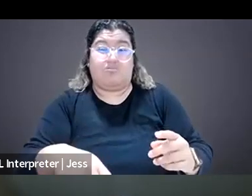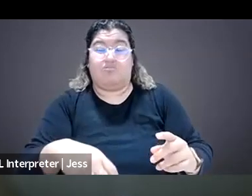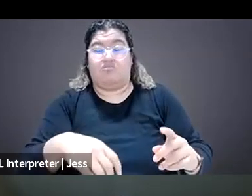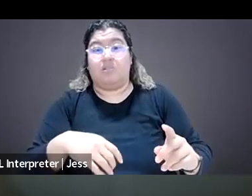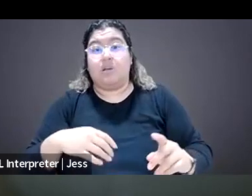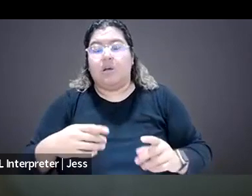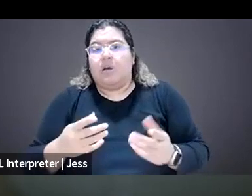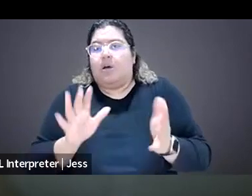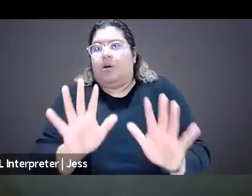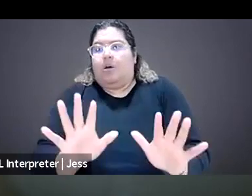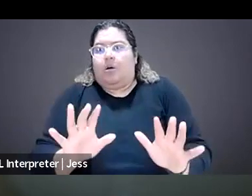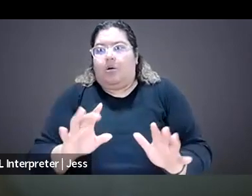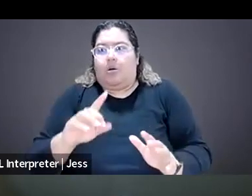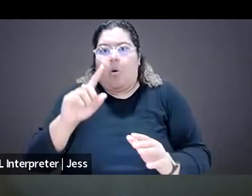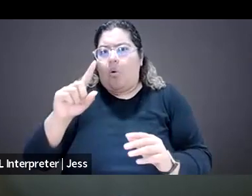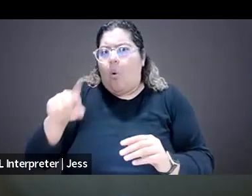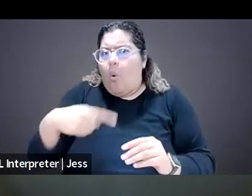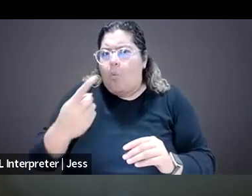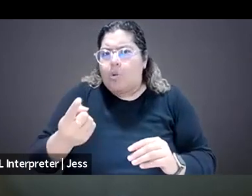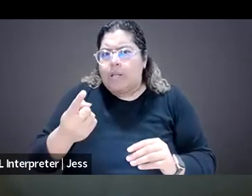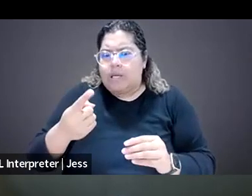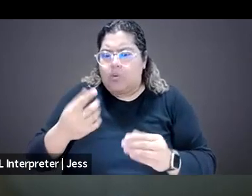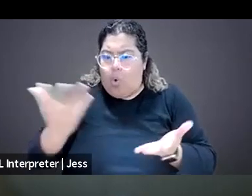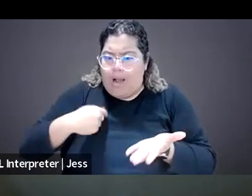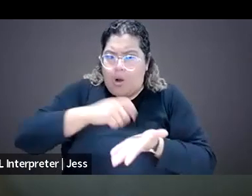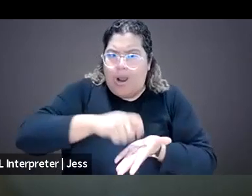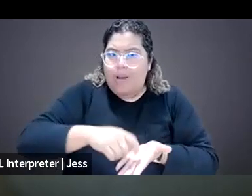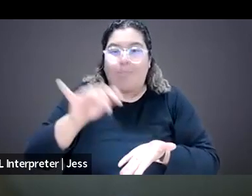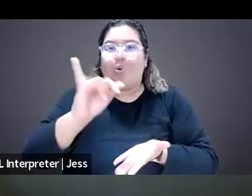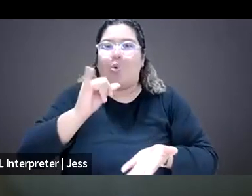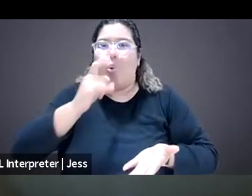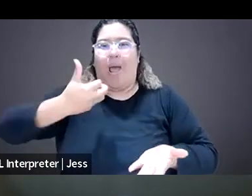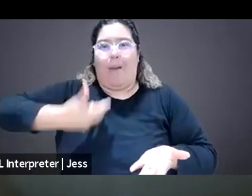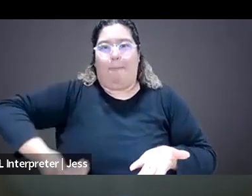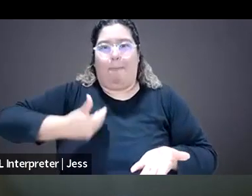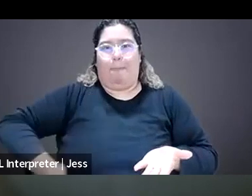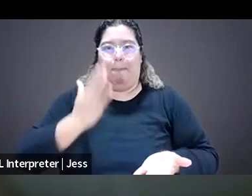only for the topics that you're covering, but also for who you are as a person. And I just wanted to reiterate that.